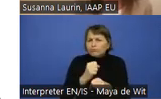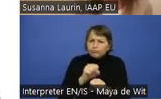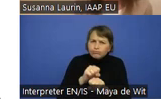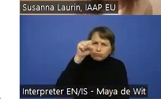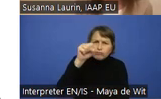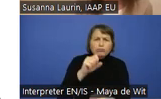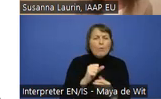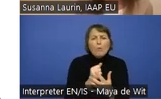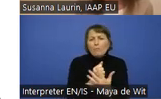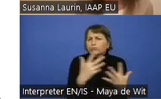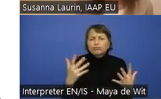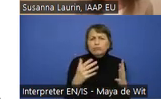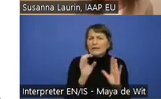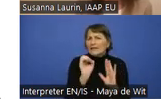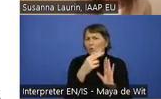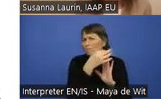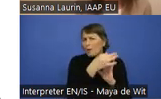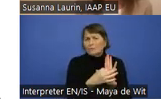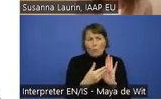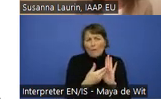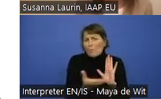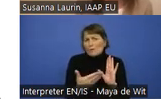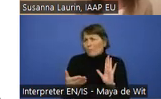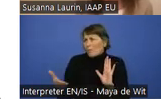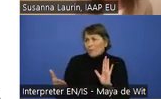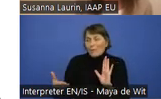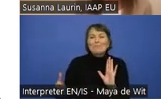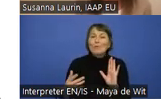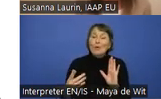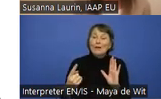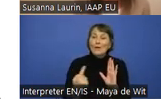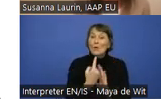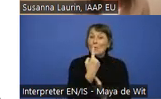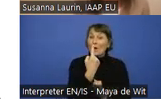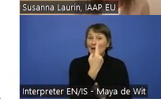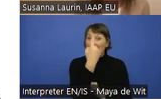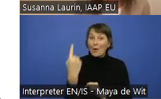So it is open for it is just an hour of open talk with members and nonmembers to make sure